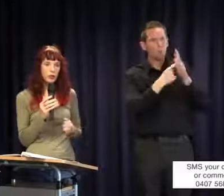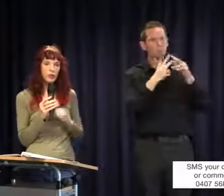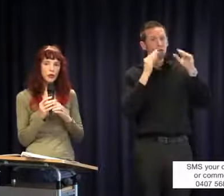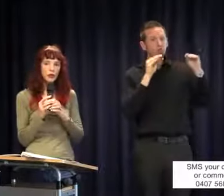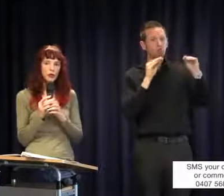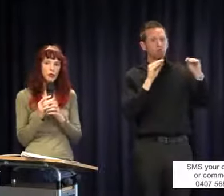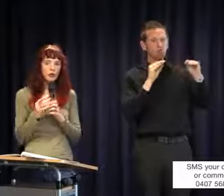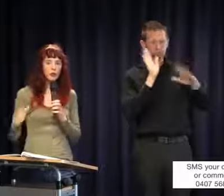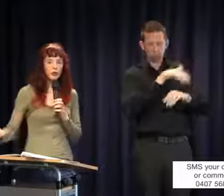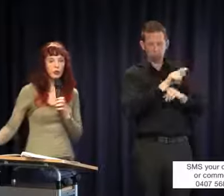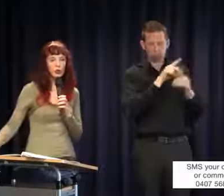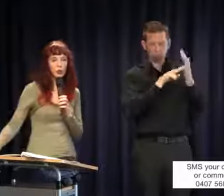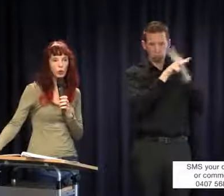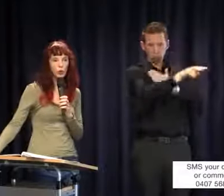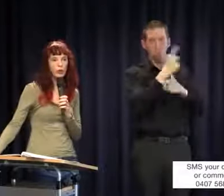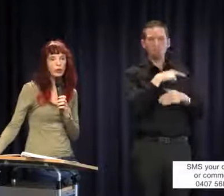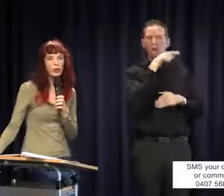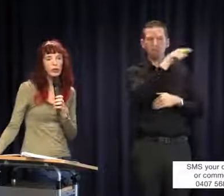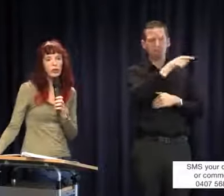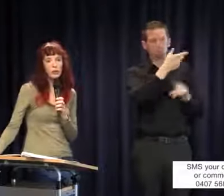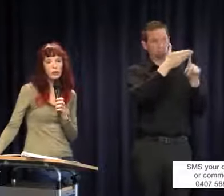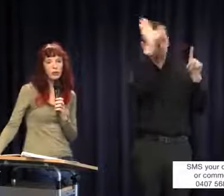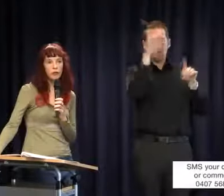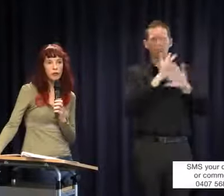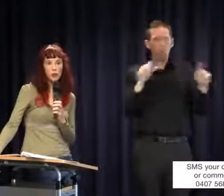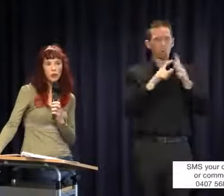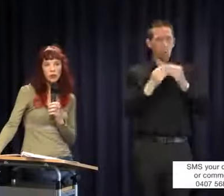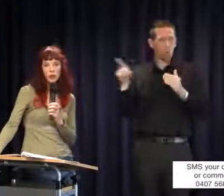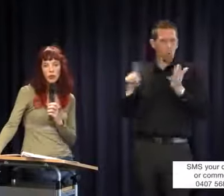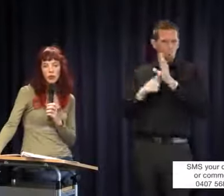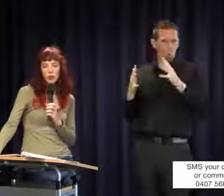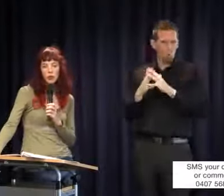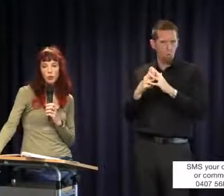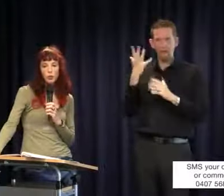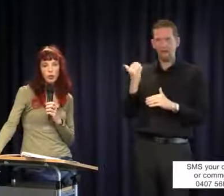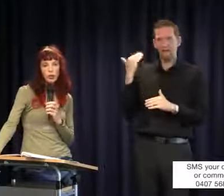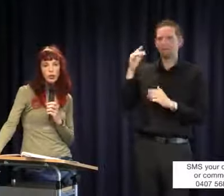because they are irrelevant to the law. There has been a very important decision about reasonable